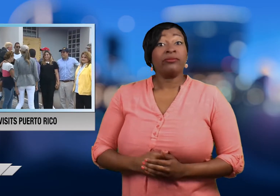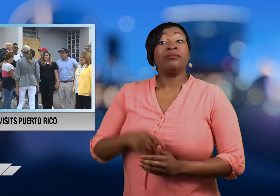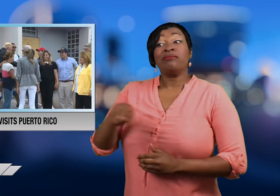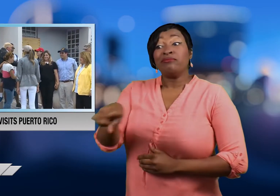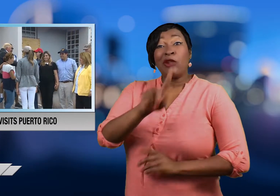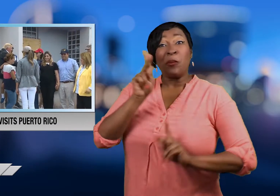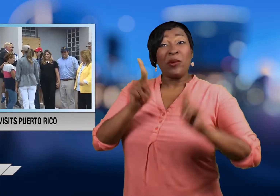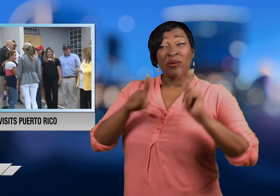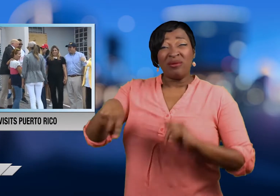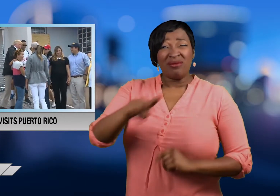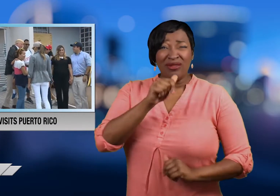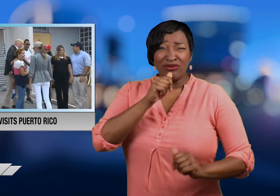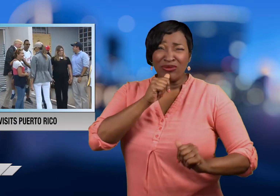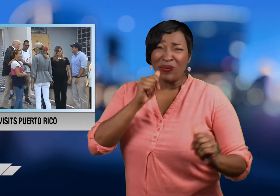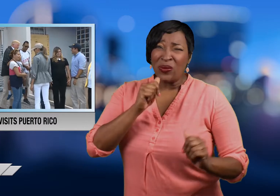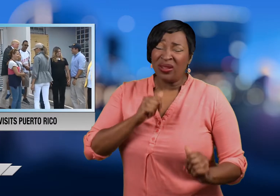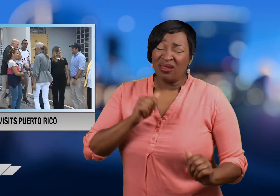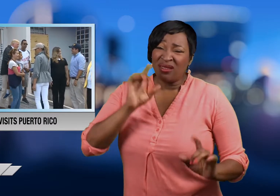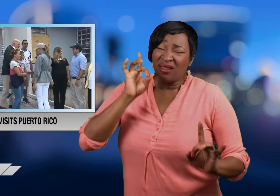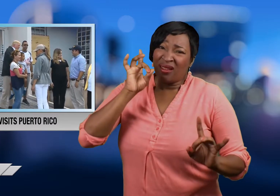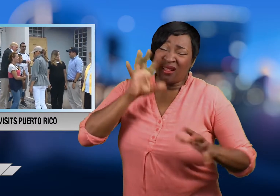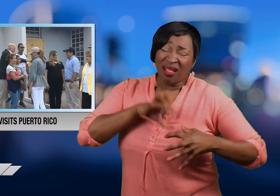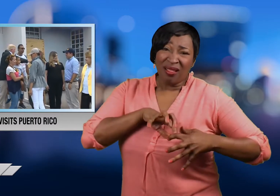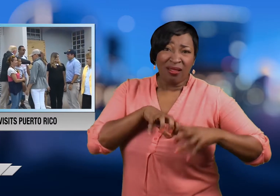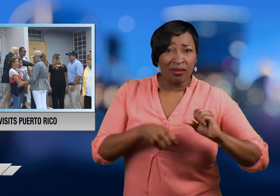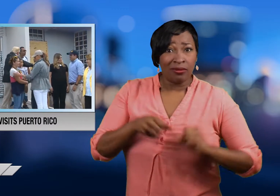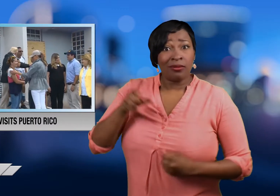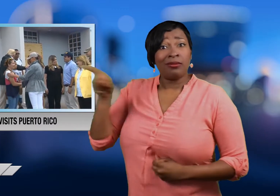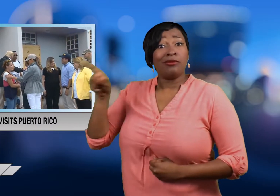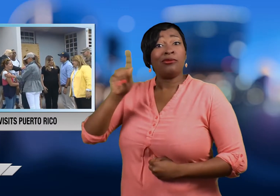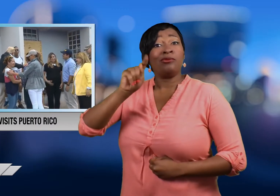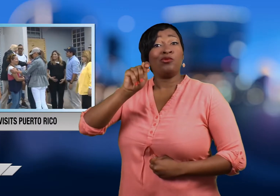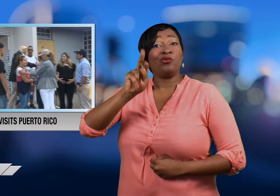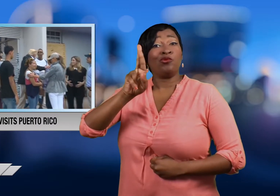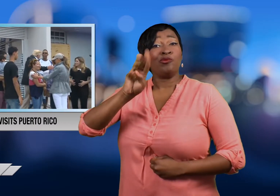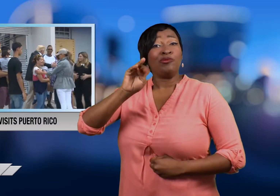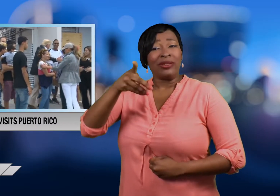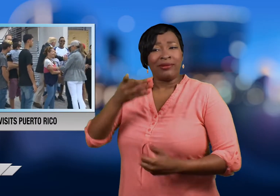And President Trump met with some of the people